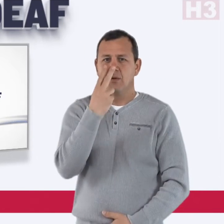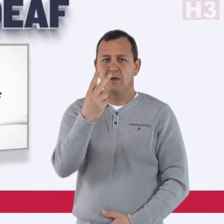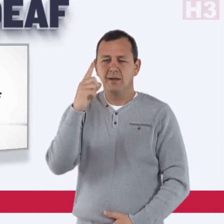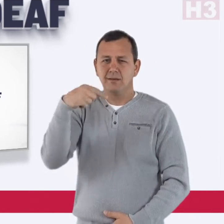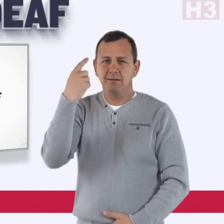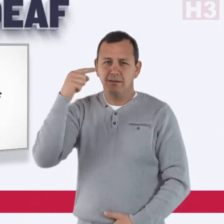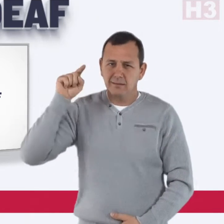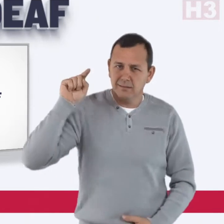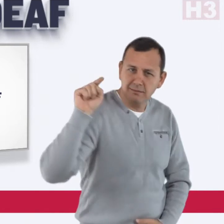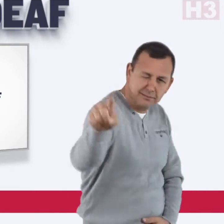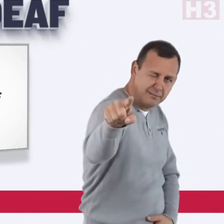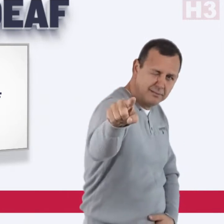See you next time!